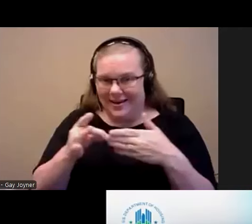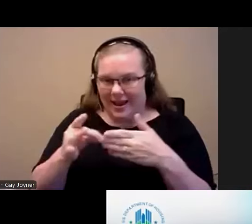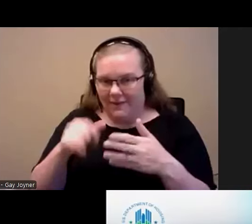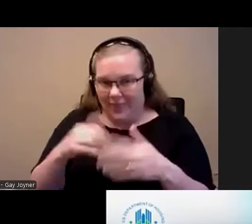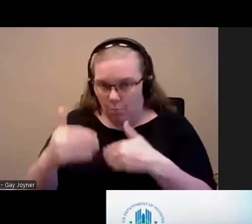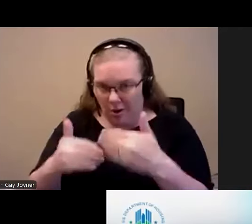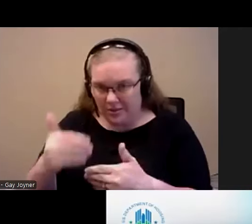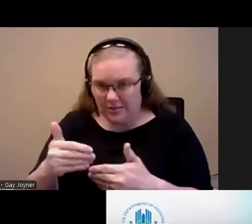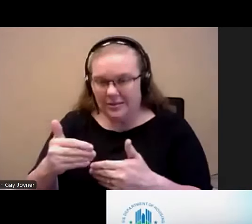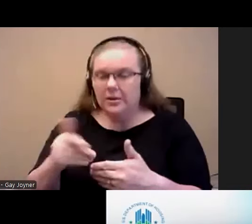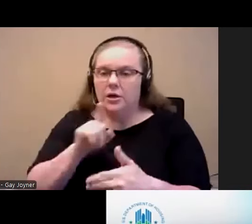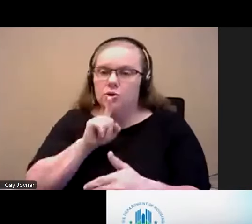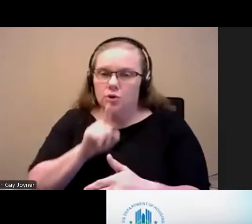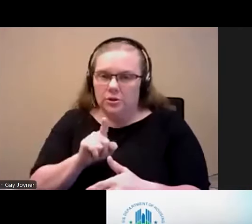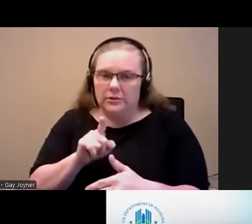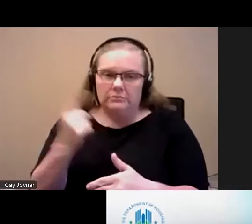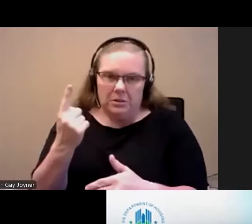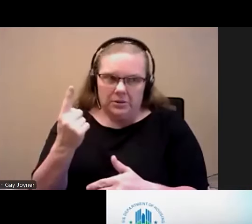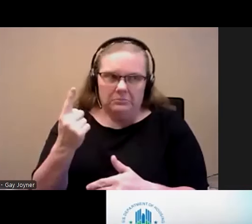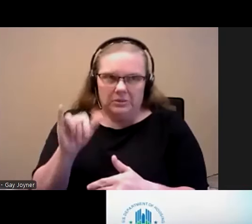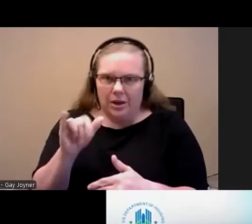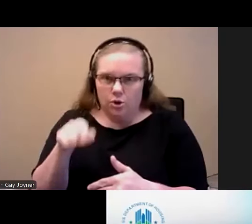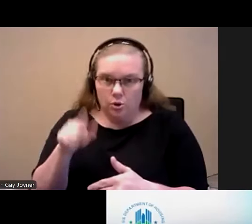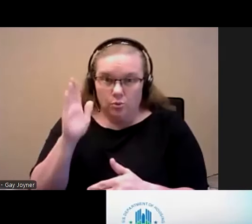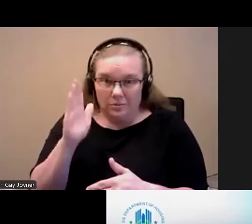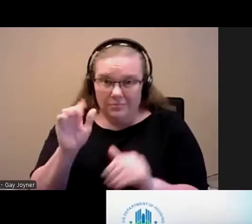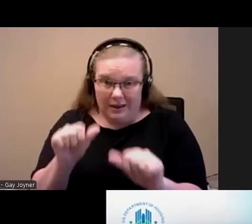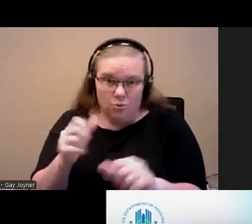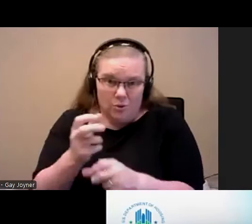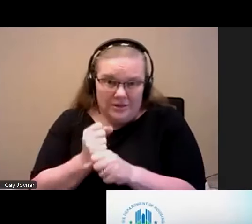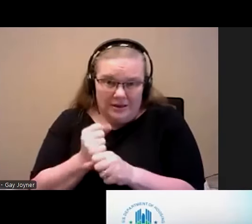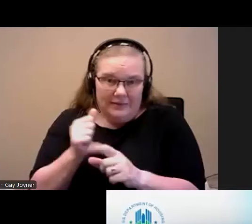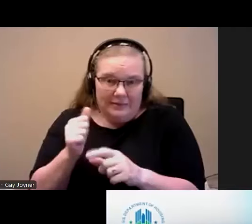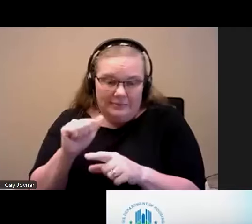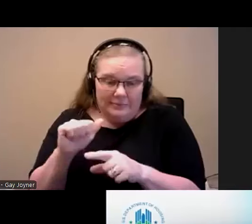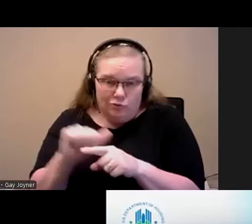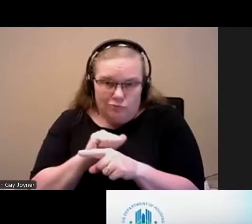And certainly that is something you can receive some training and technical assistance on as well.